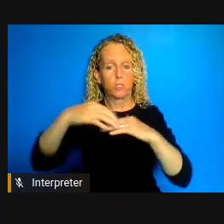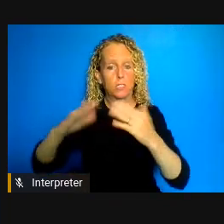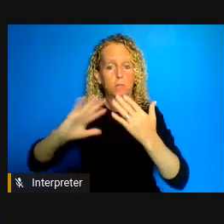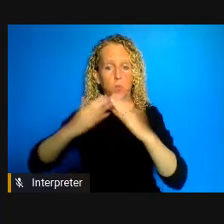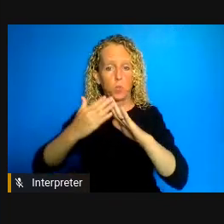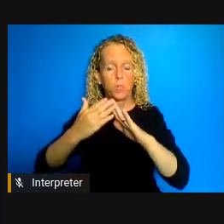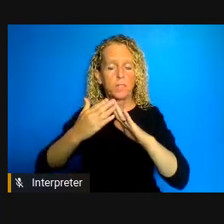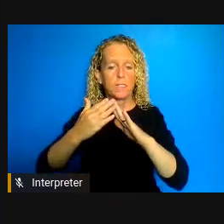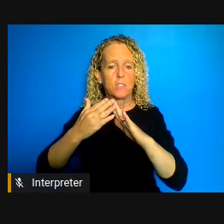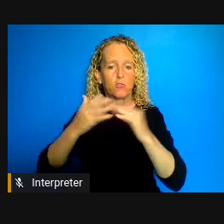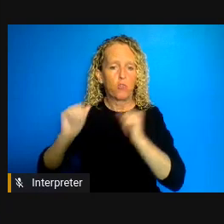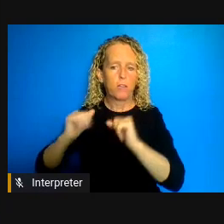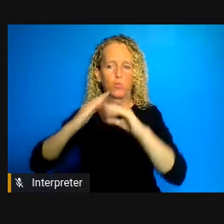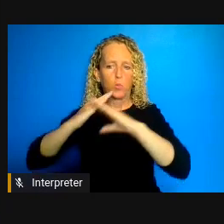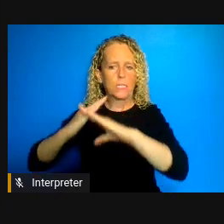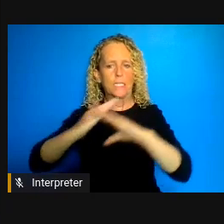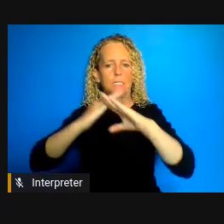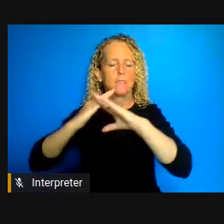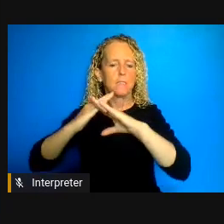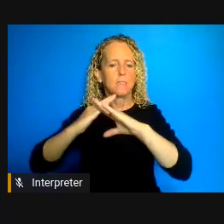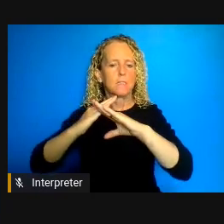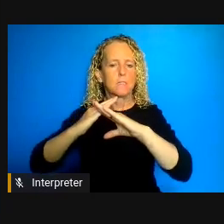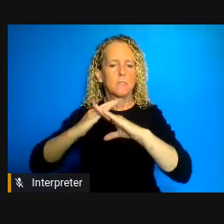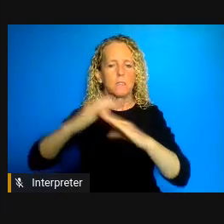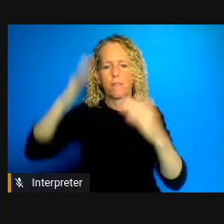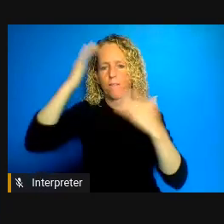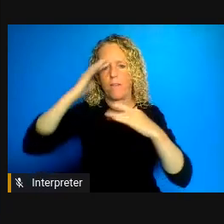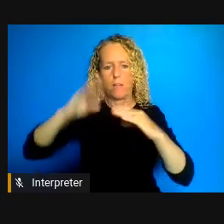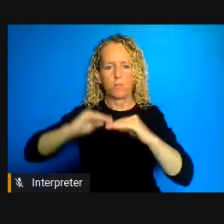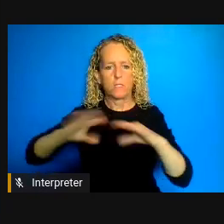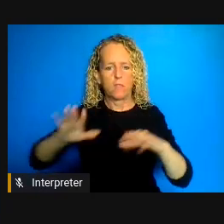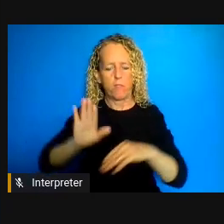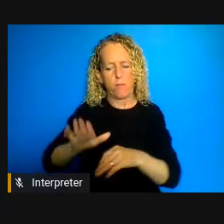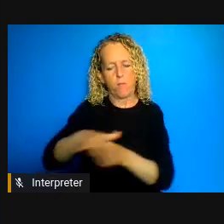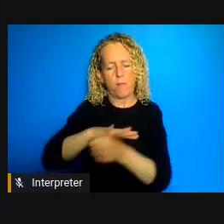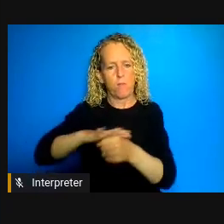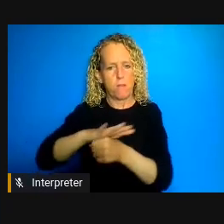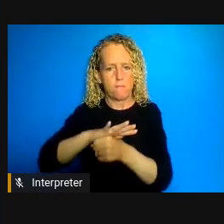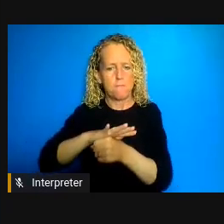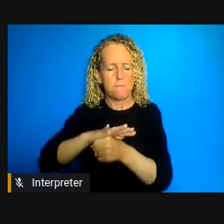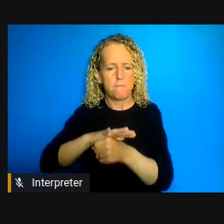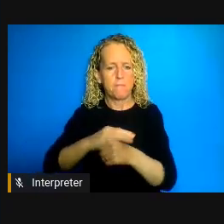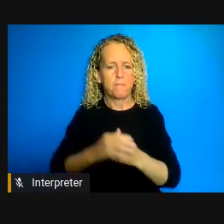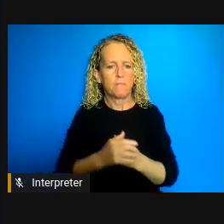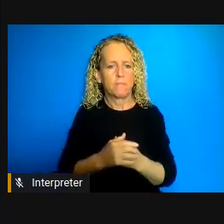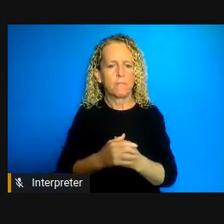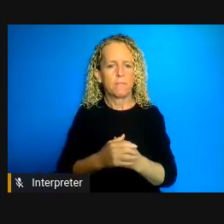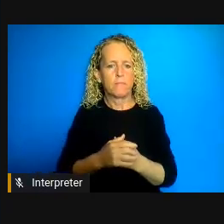reaching them and it's been heartening seeing the actions that they have taken